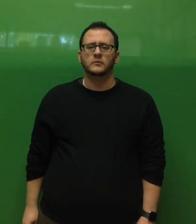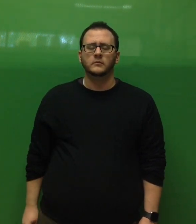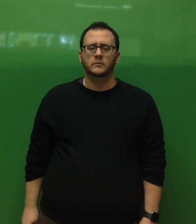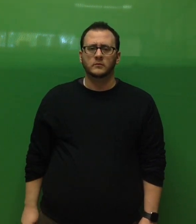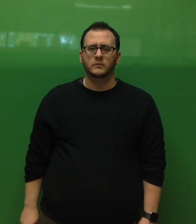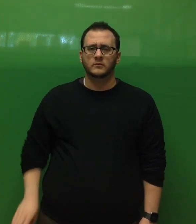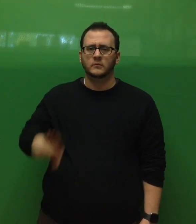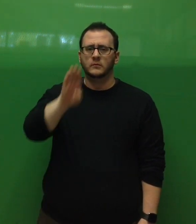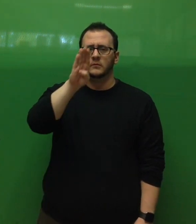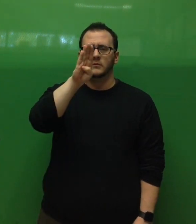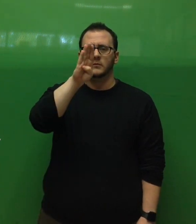bear